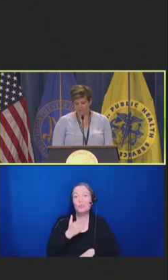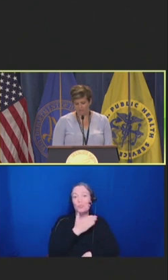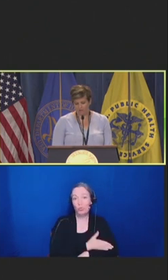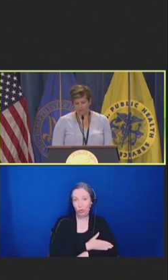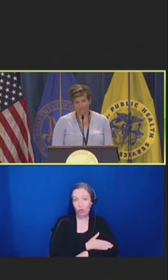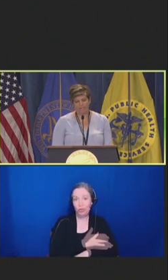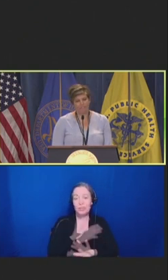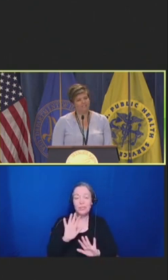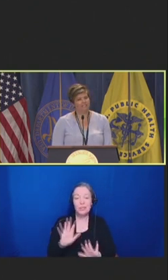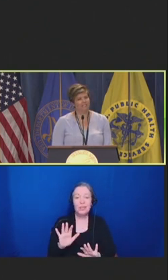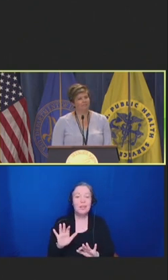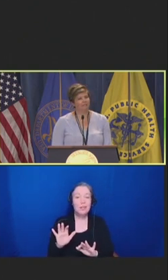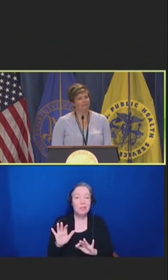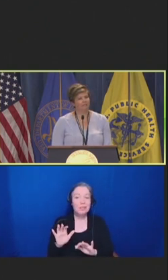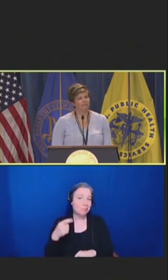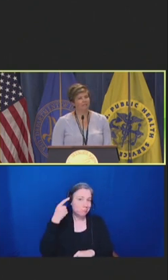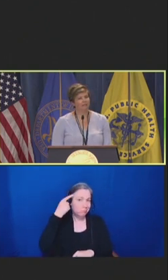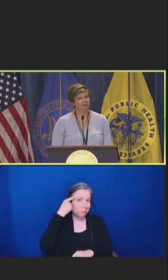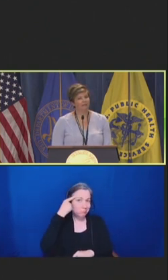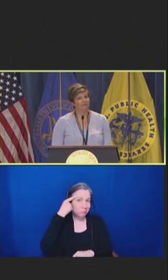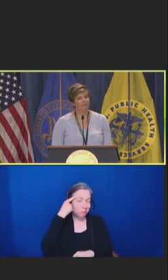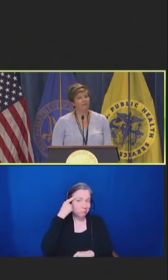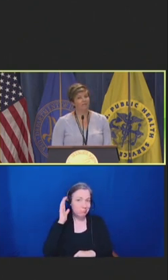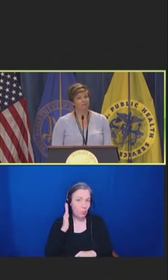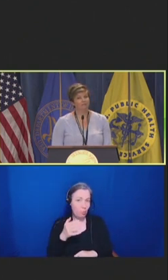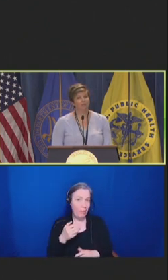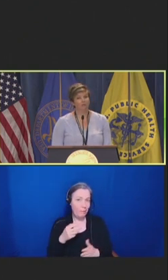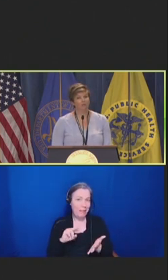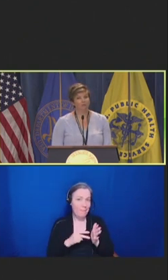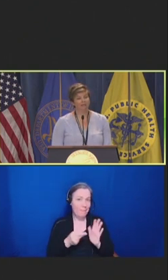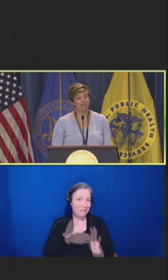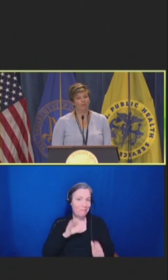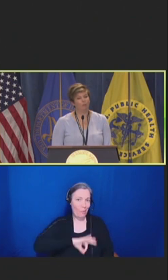You know, we think that this is going to be a meaningful benefit for millions of people with Medicare.